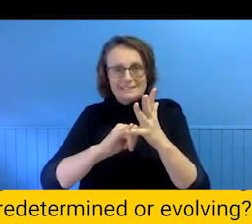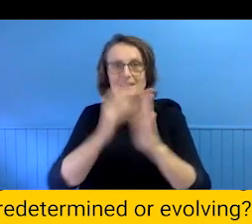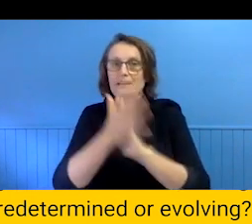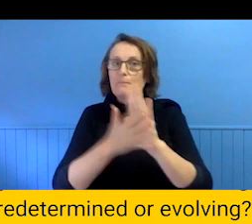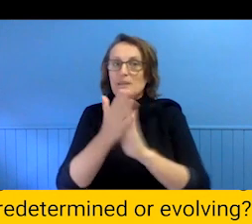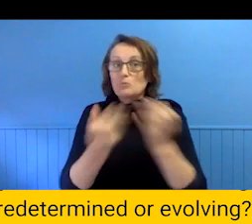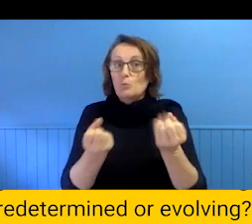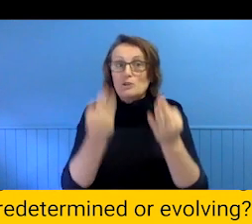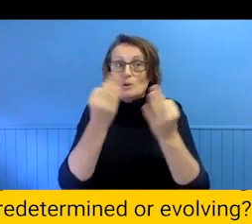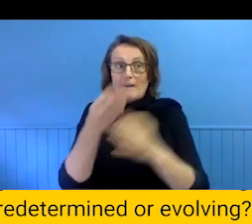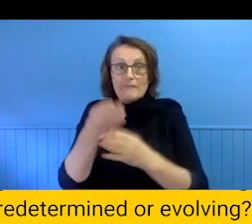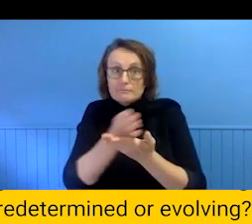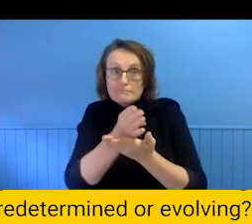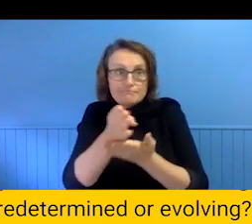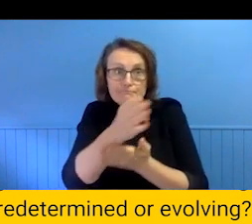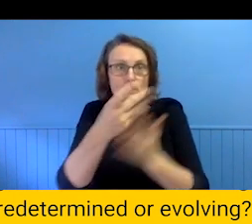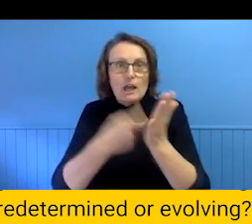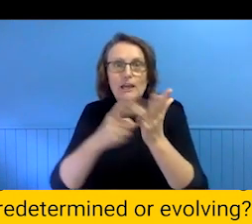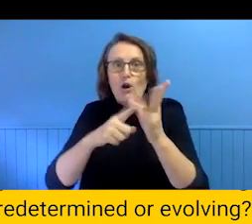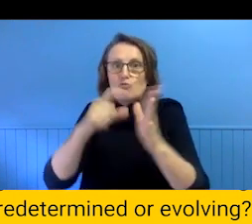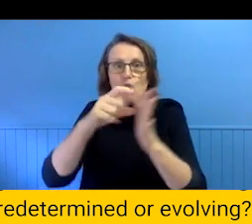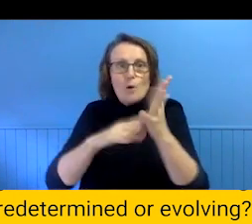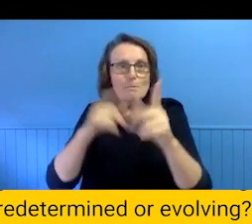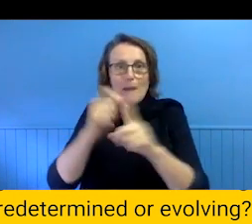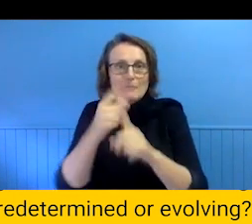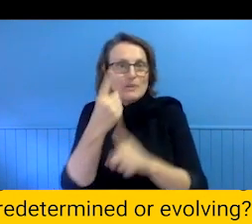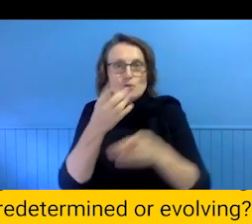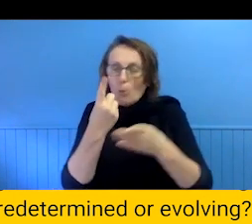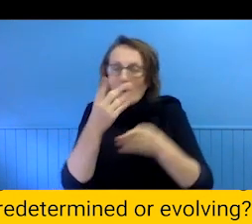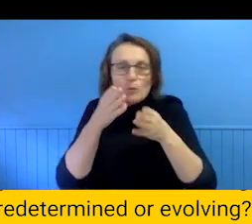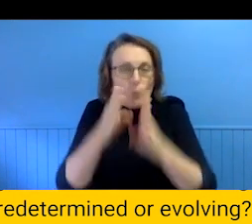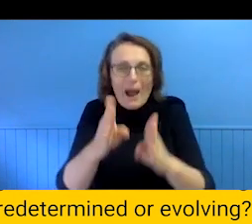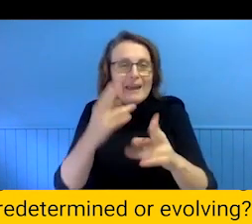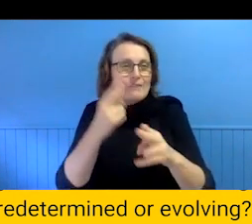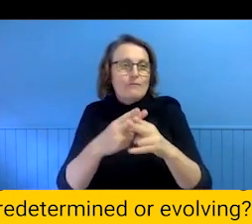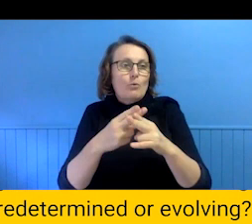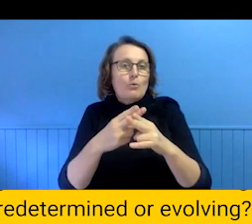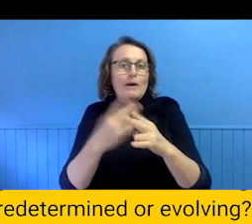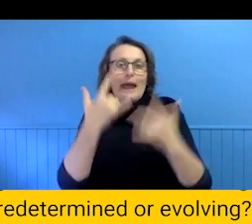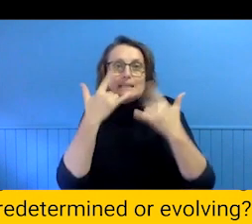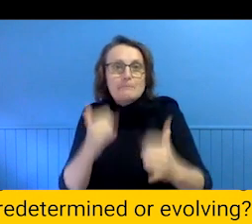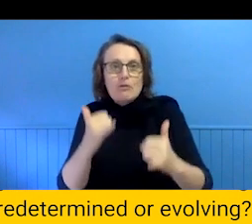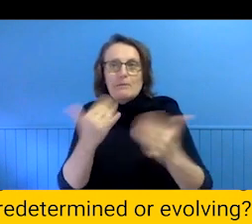There is no single methodology for making experimentational work. It is